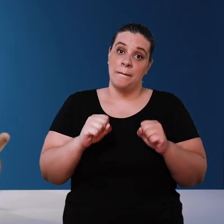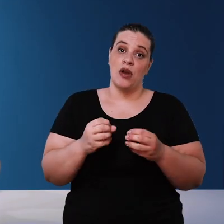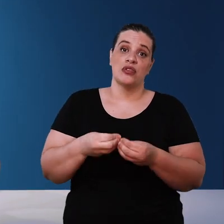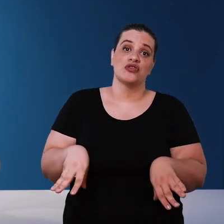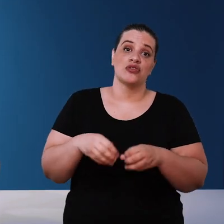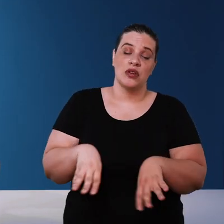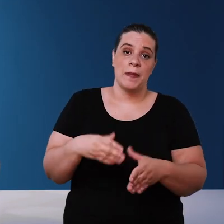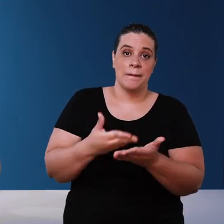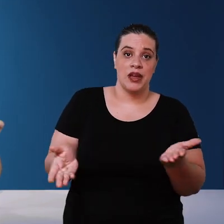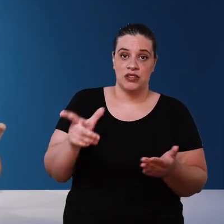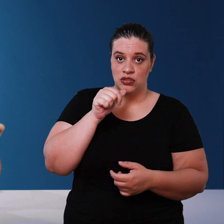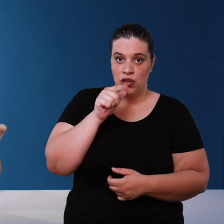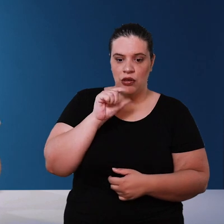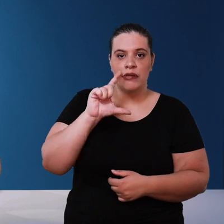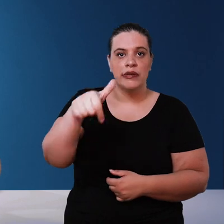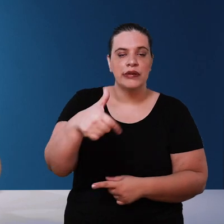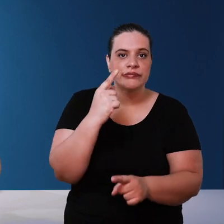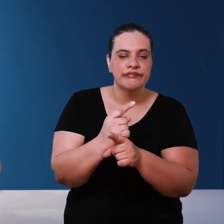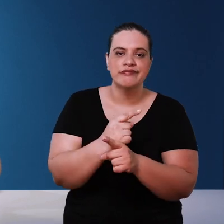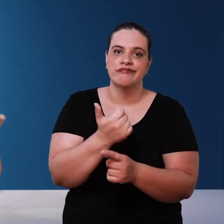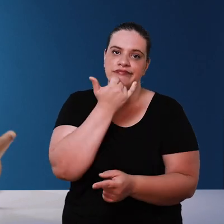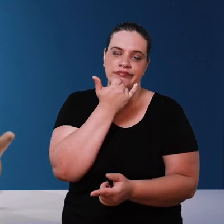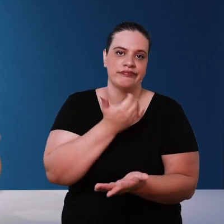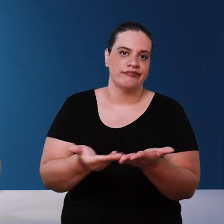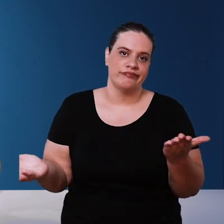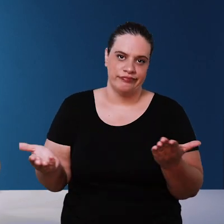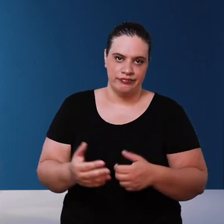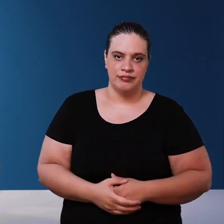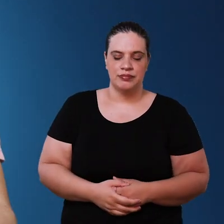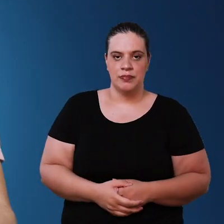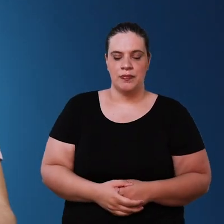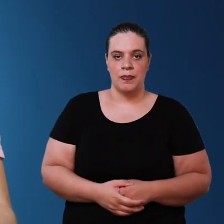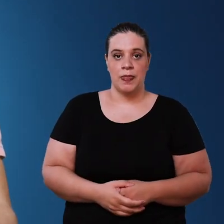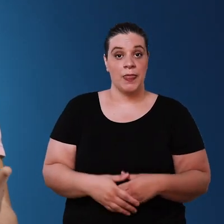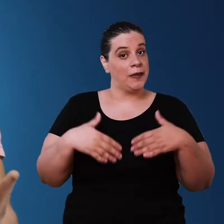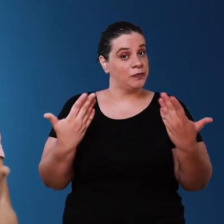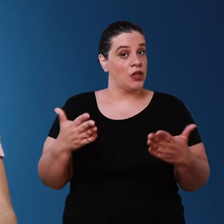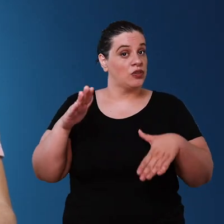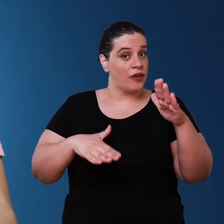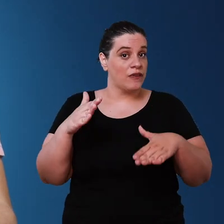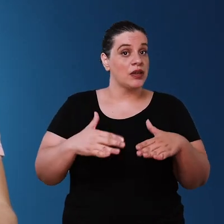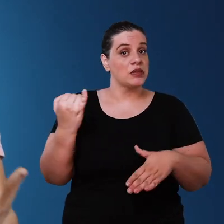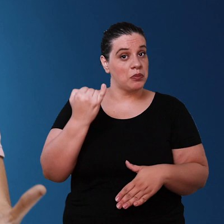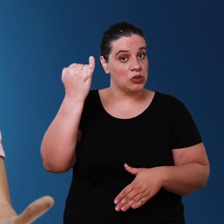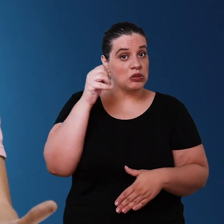losing water and when you find out it may be that moment when you need it the most so it may be important if you have a